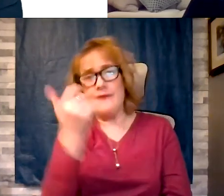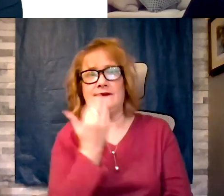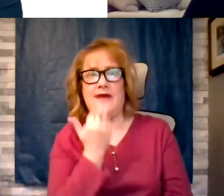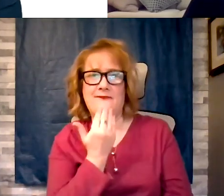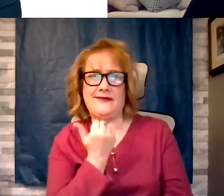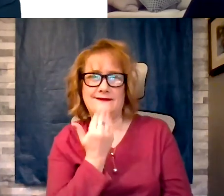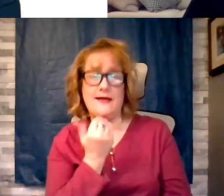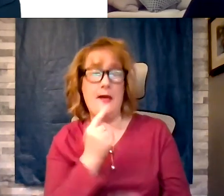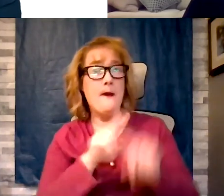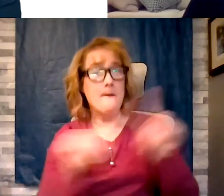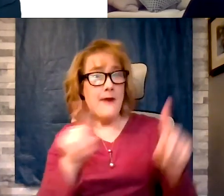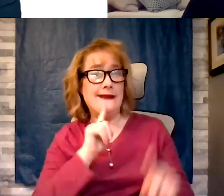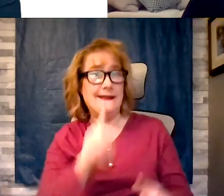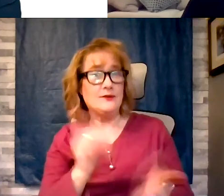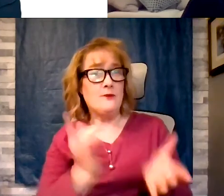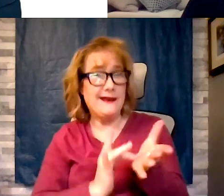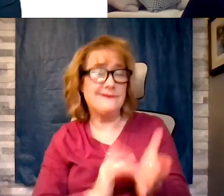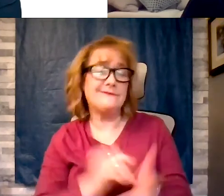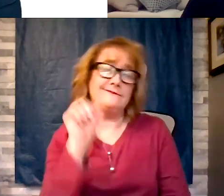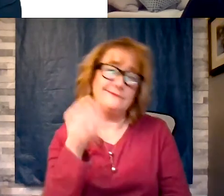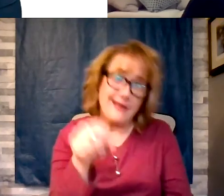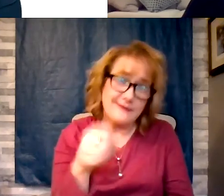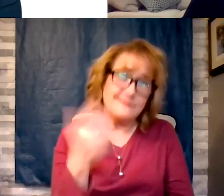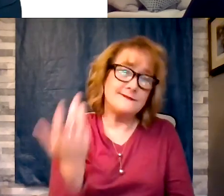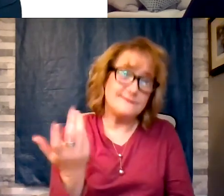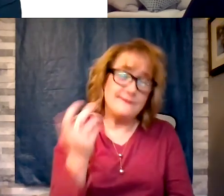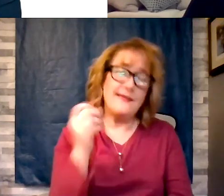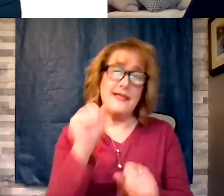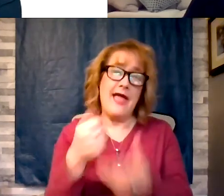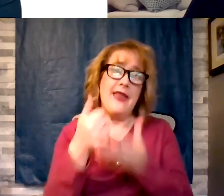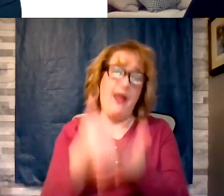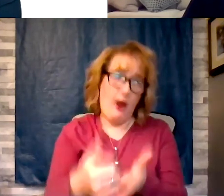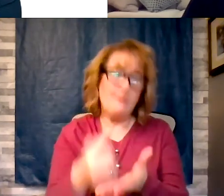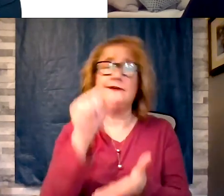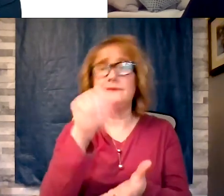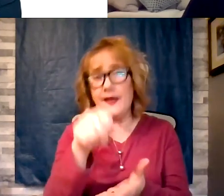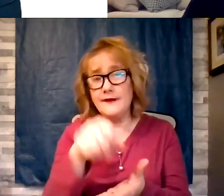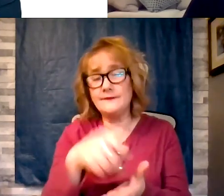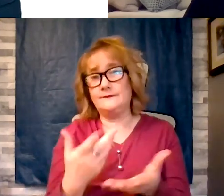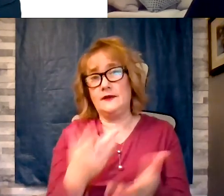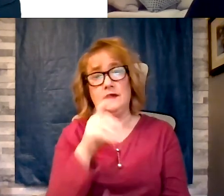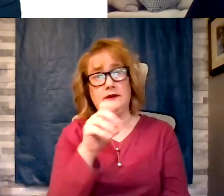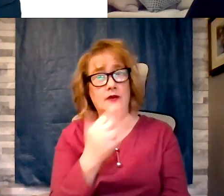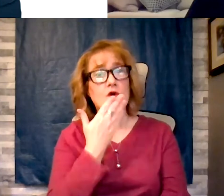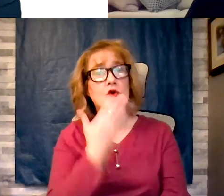medications that can help? Yes. Does good blood sugar control